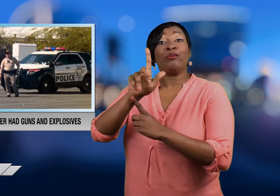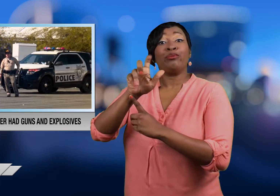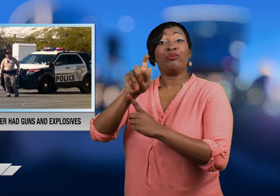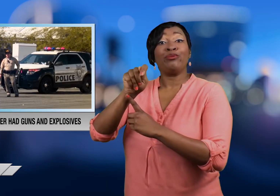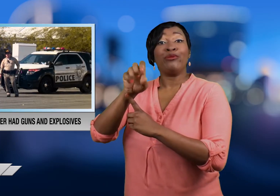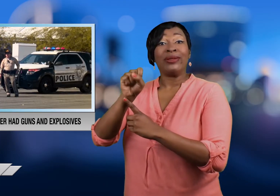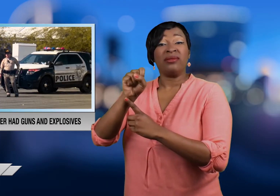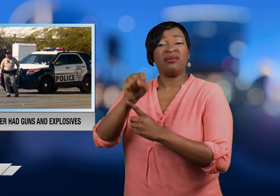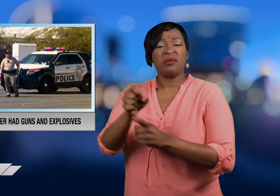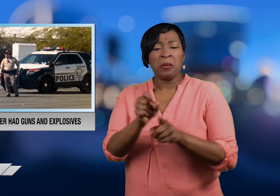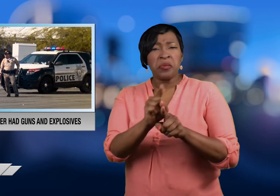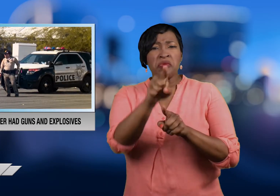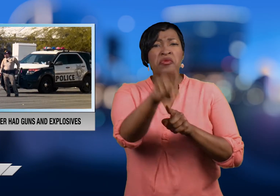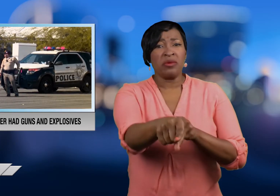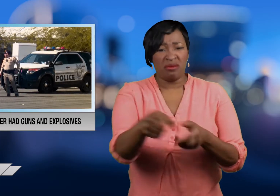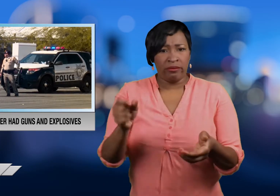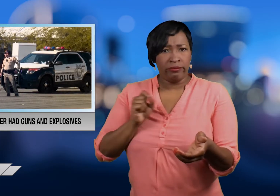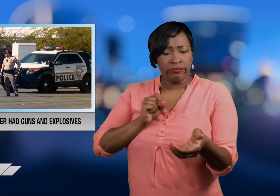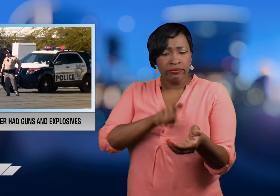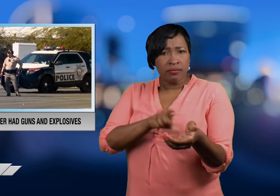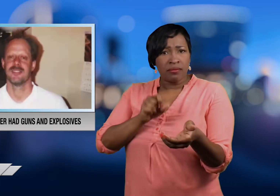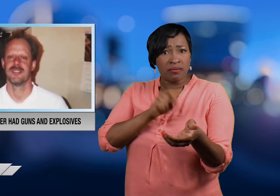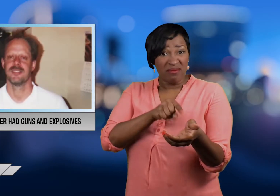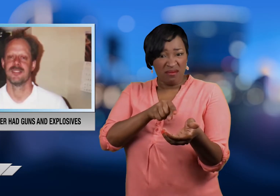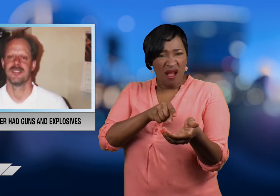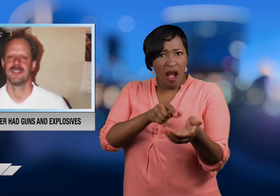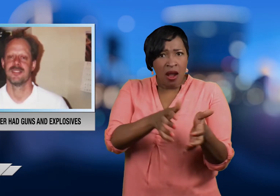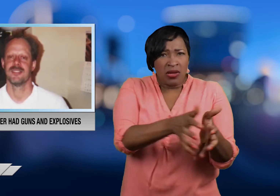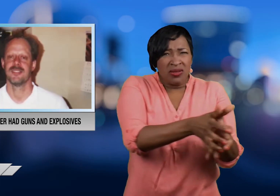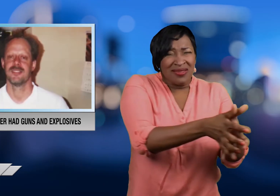and several thousand rounds of bullets.